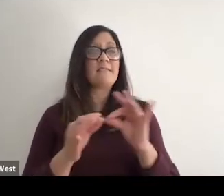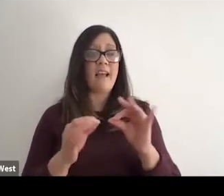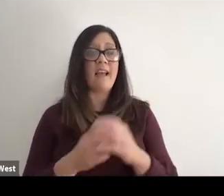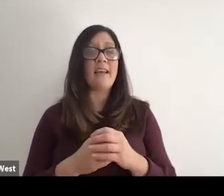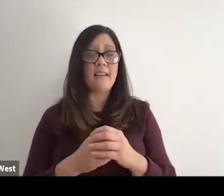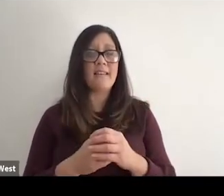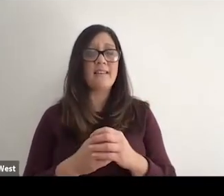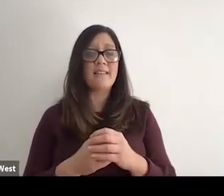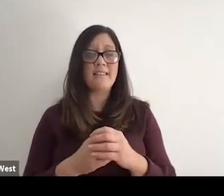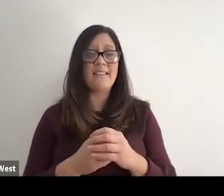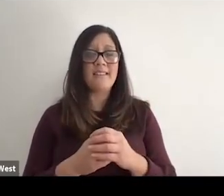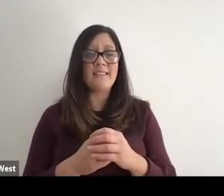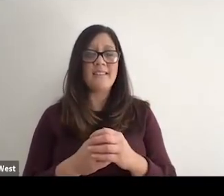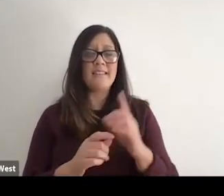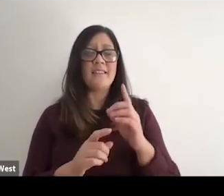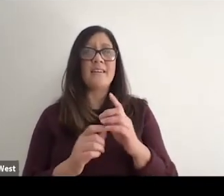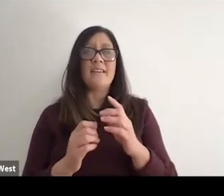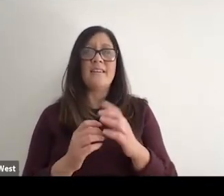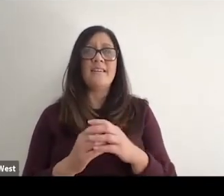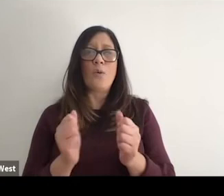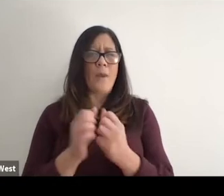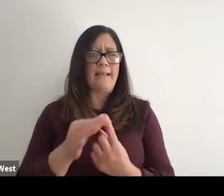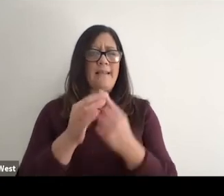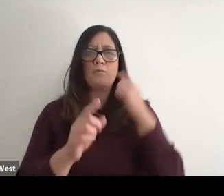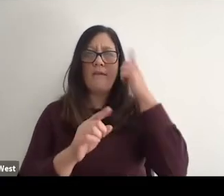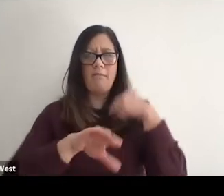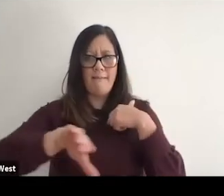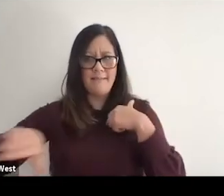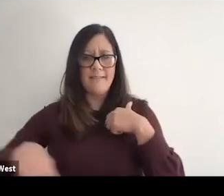I still say that Barcelona were with the games that made the biggest